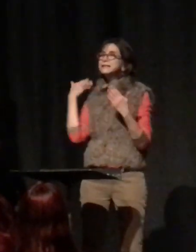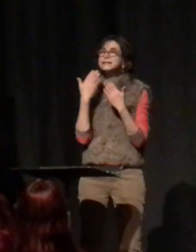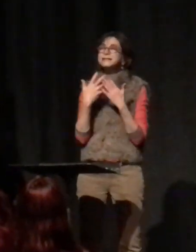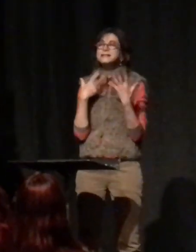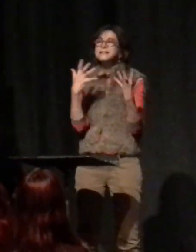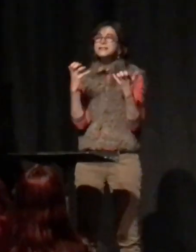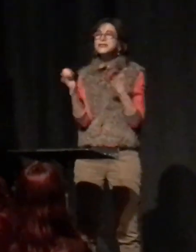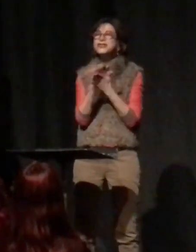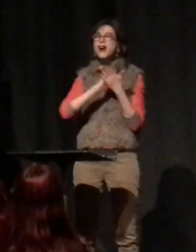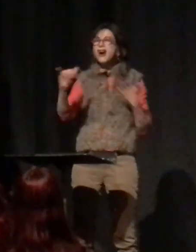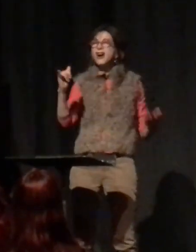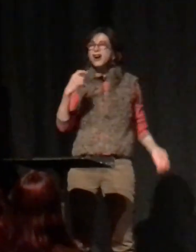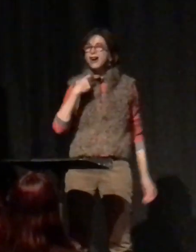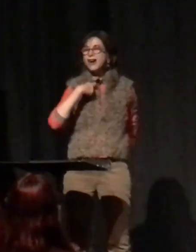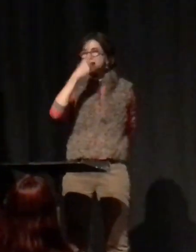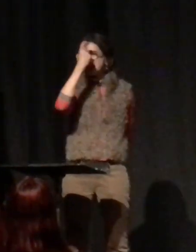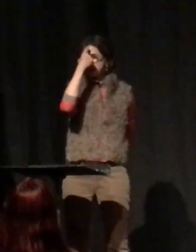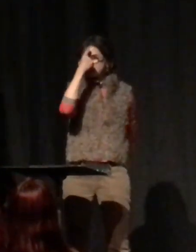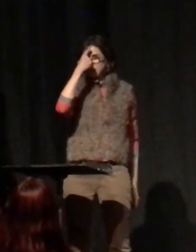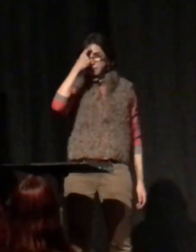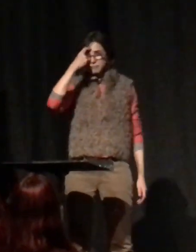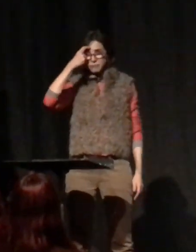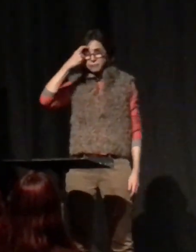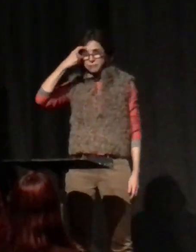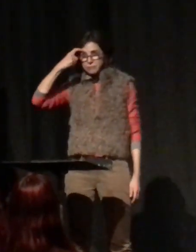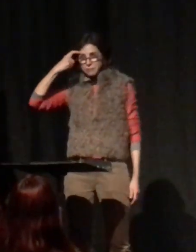I'm in a New York state of mind